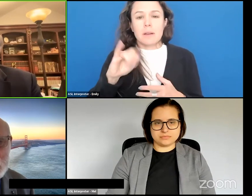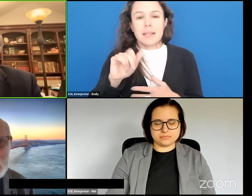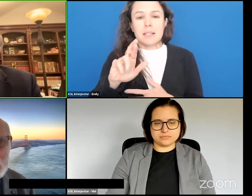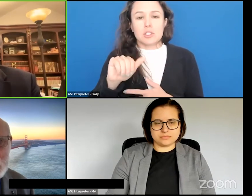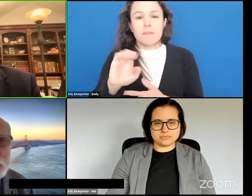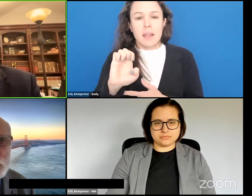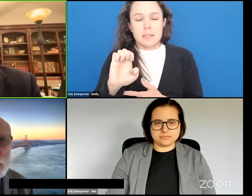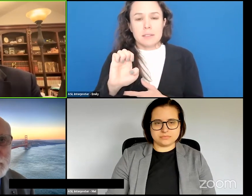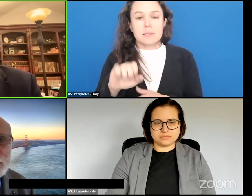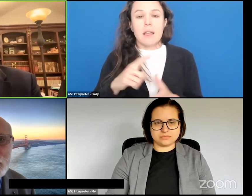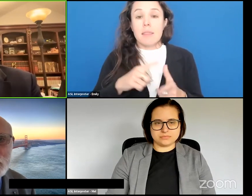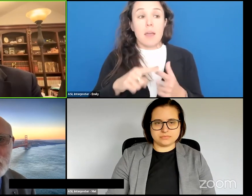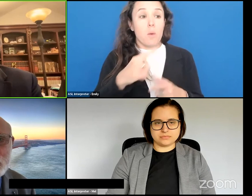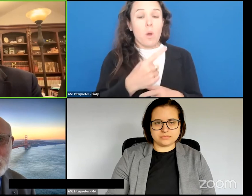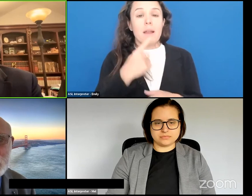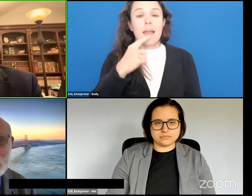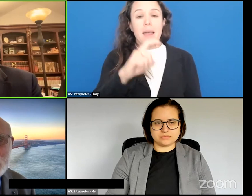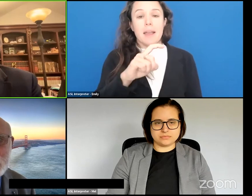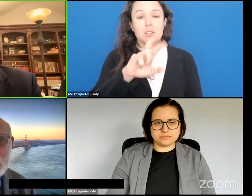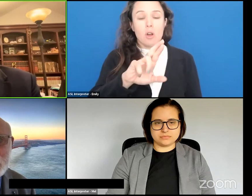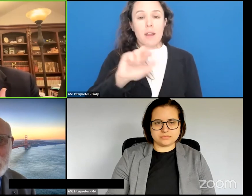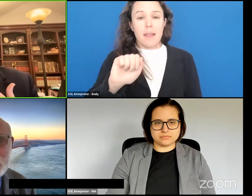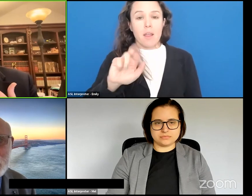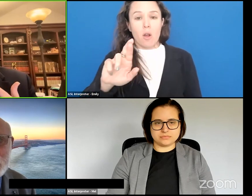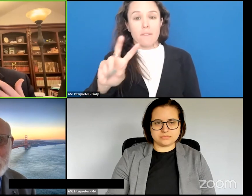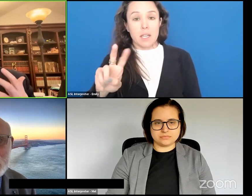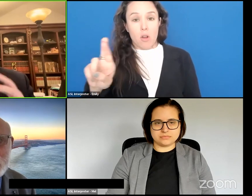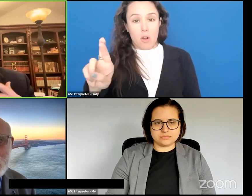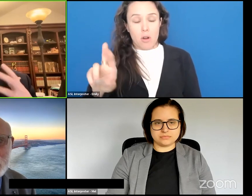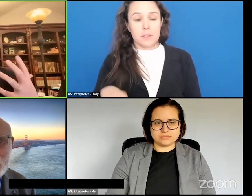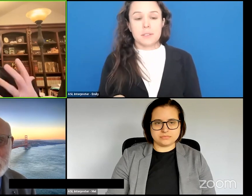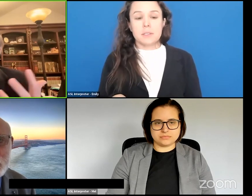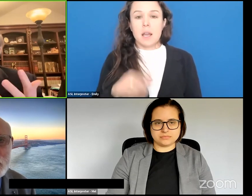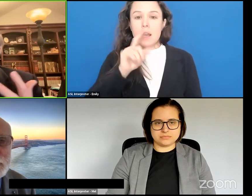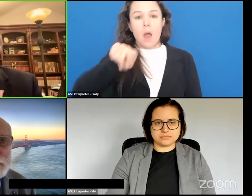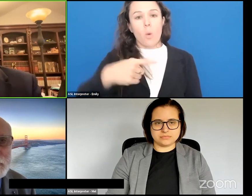Then we'll have one on XR/AR/VR and we're looking at not just visual but all the senses.